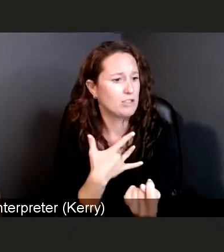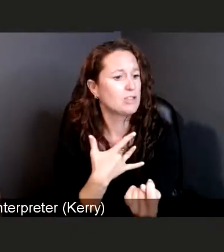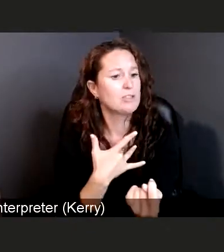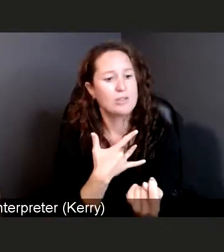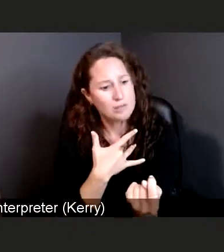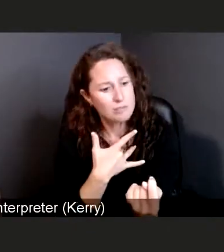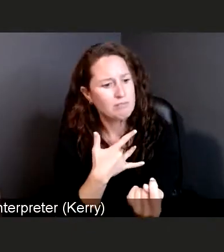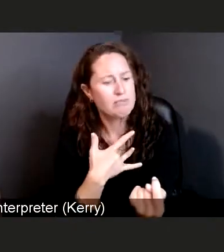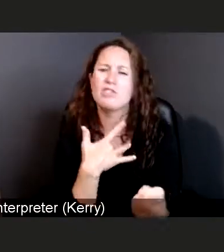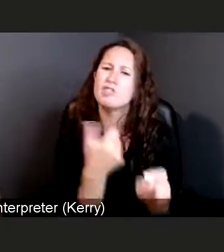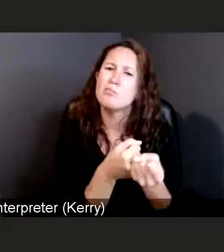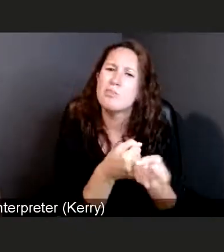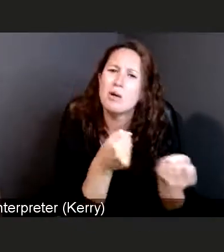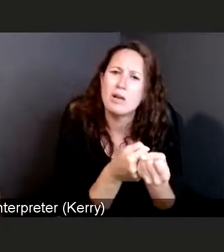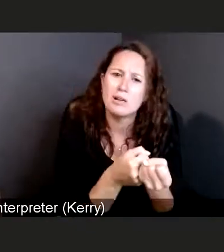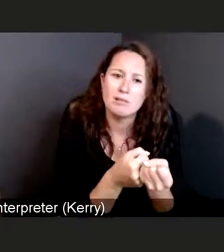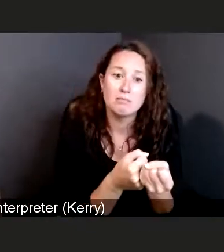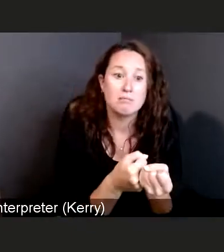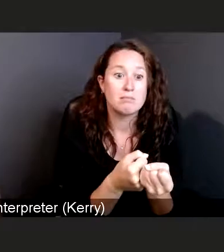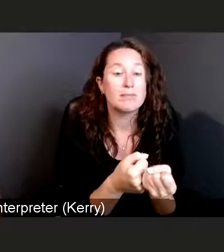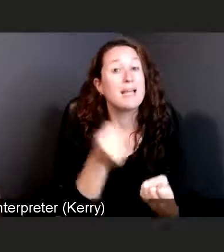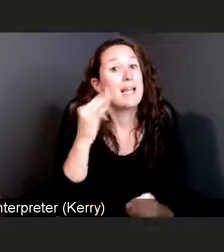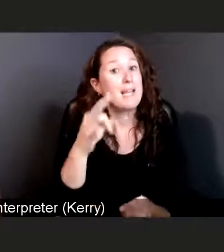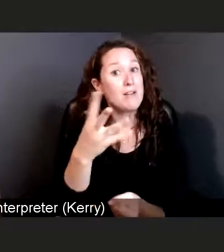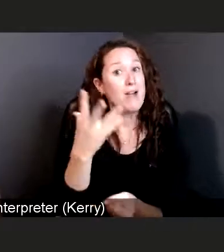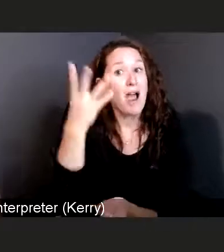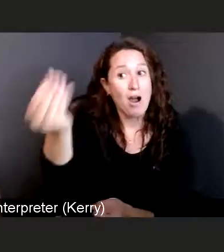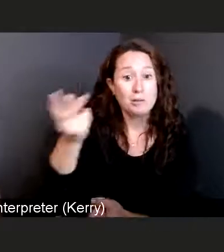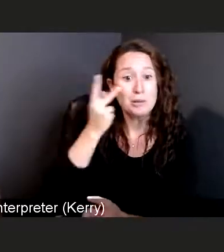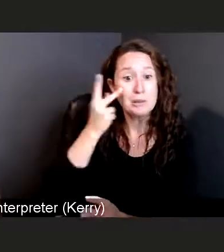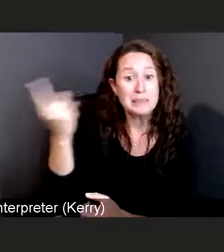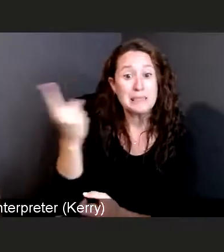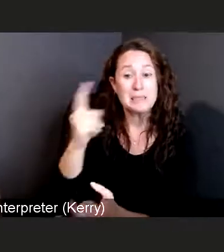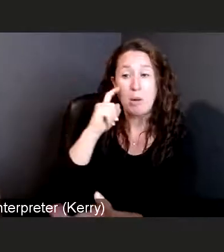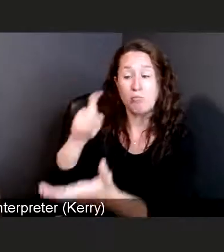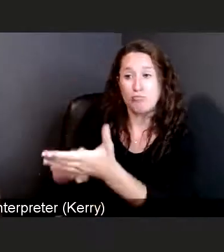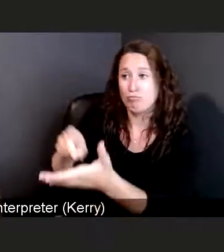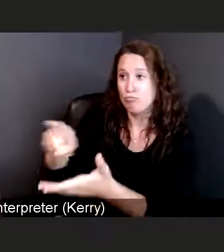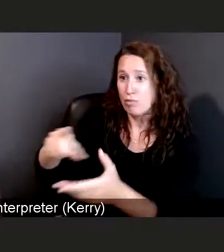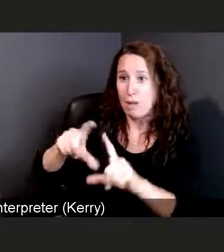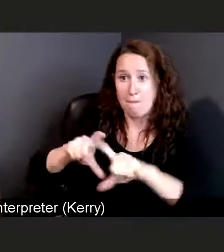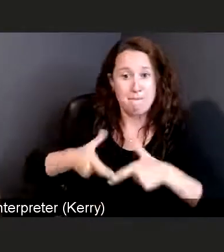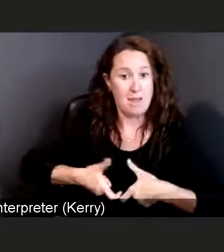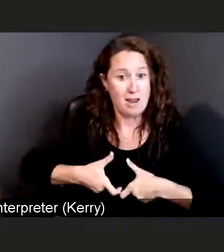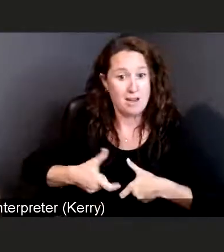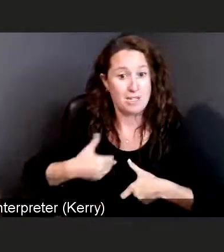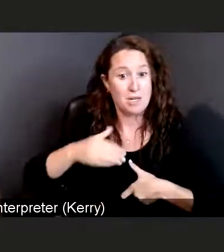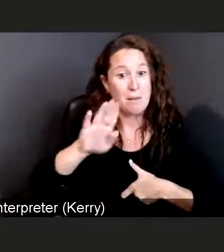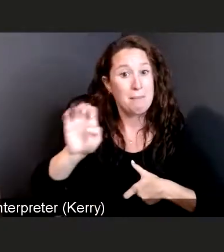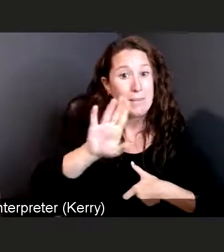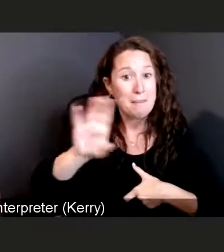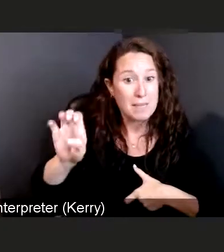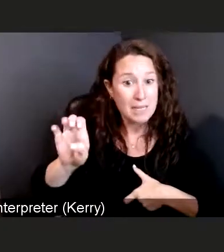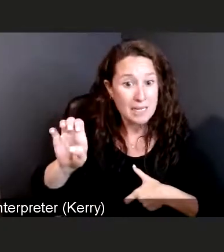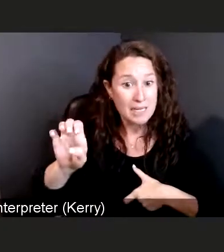If you see somebody wearing a Beebe badge, out in the Acme or the Wawa,